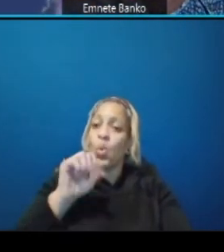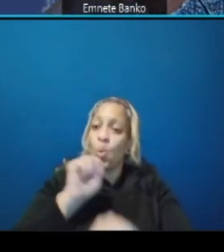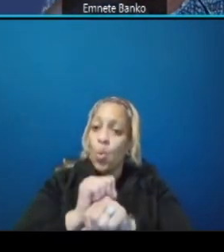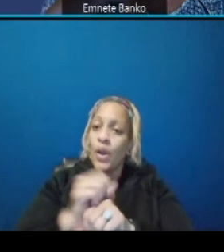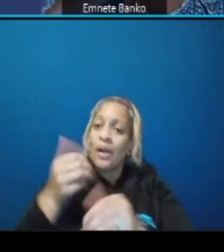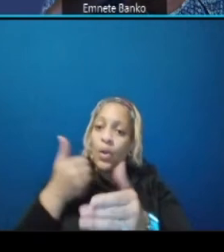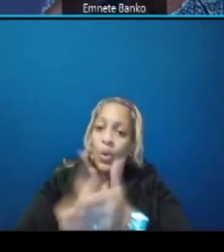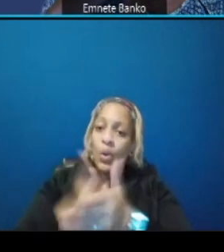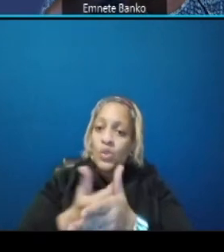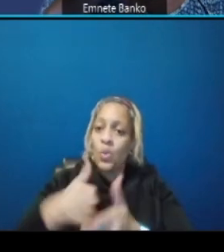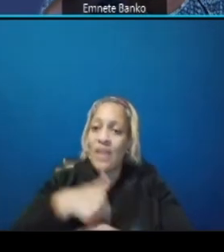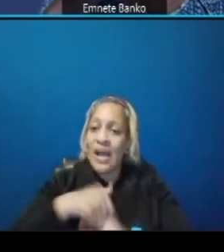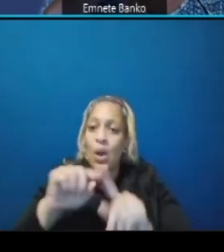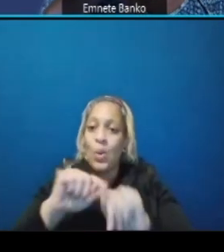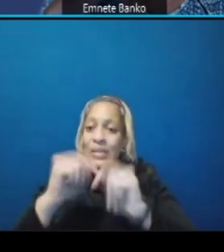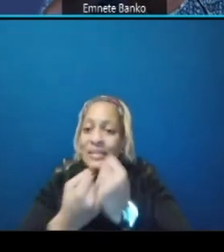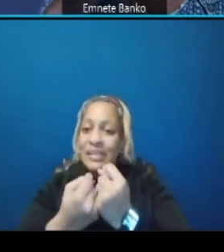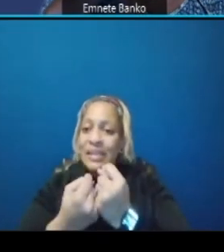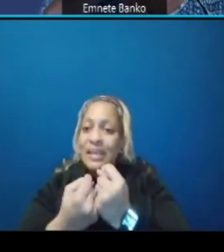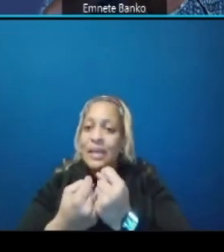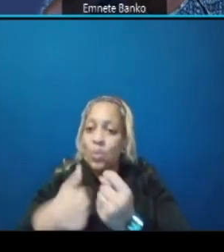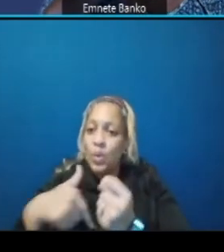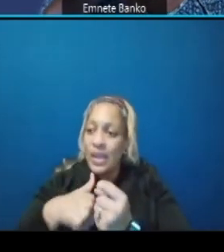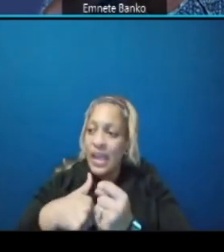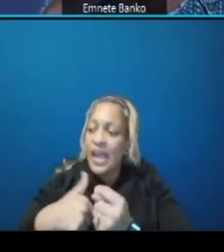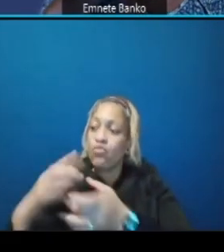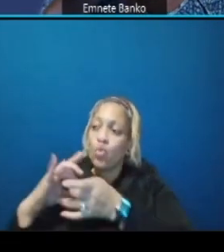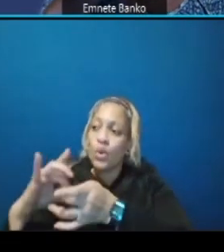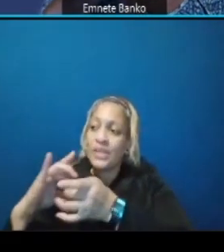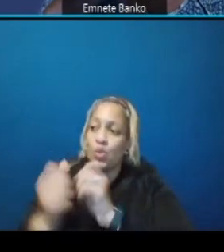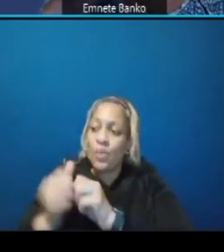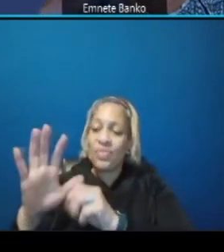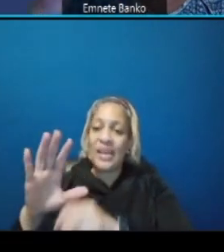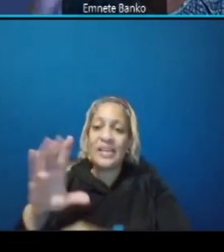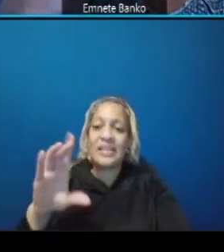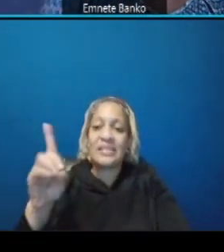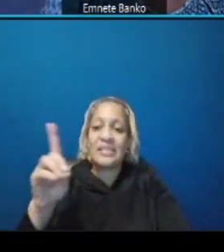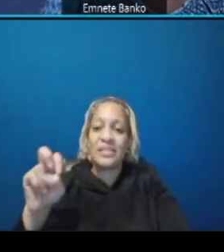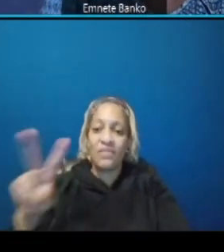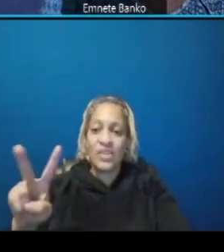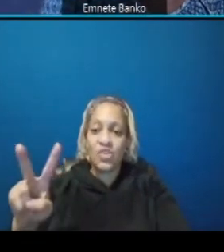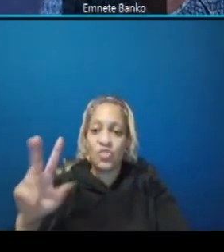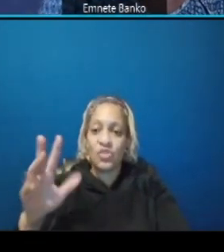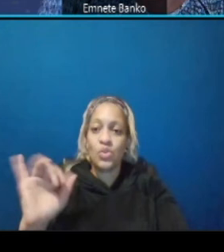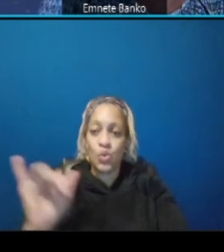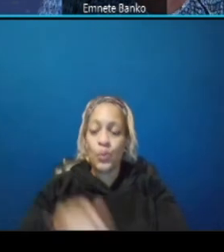a coordination with that specific uh division as well i just want to add that thank you thank you